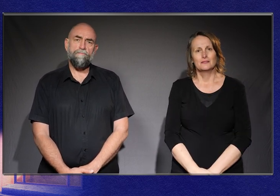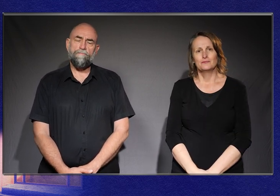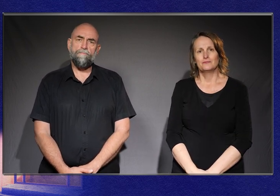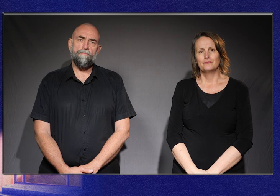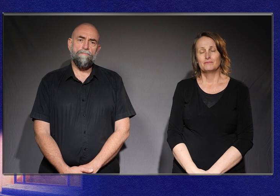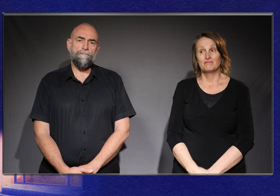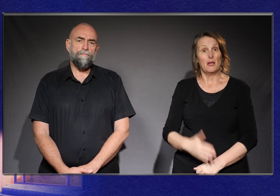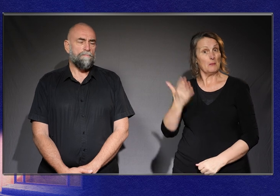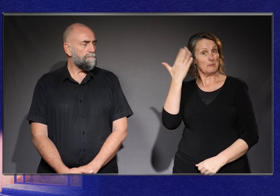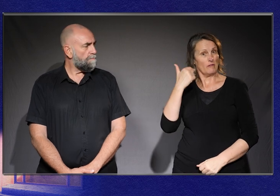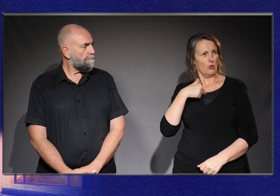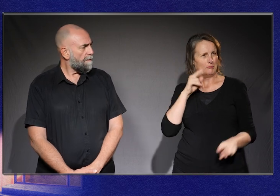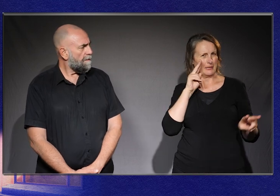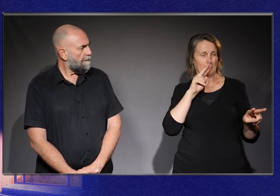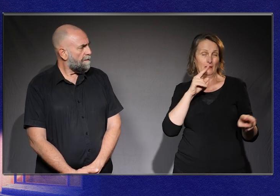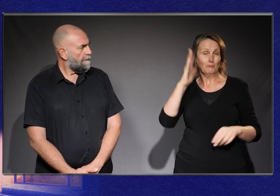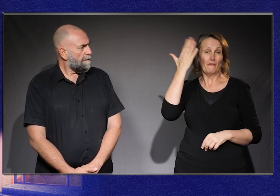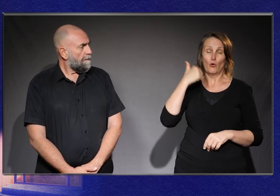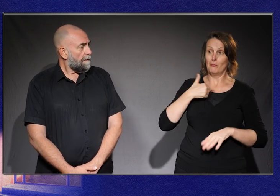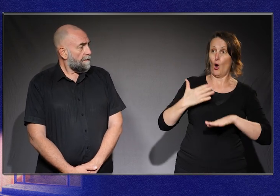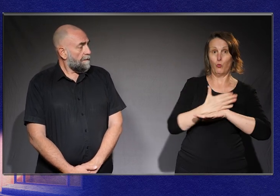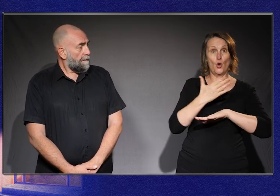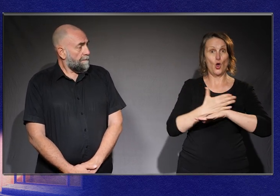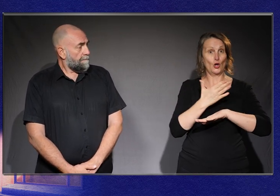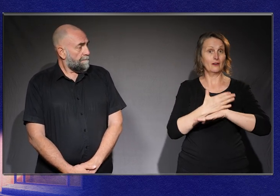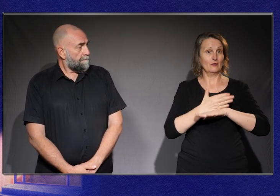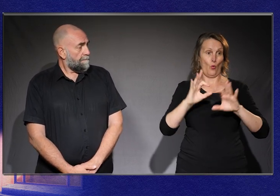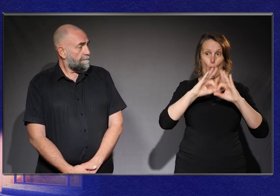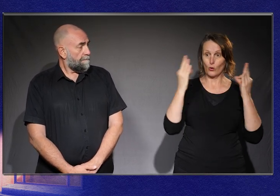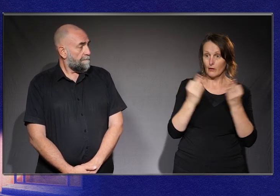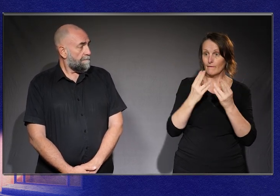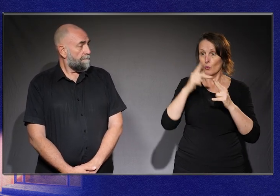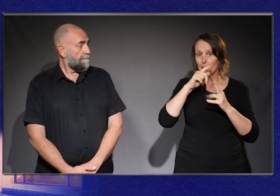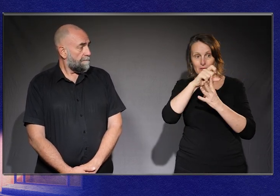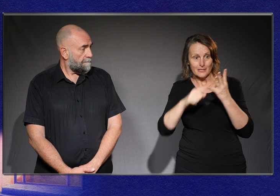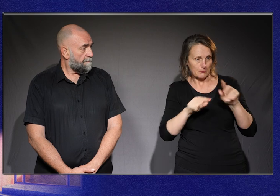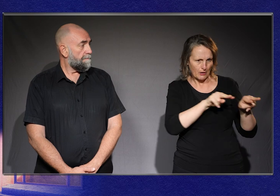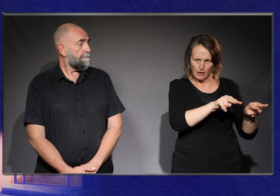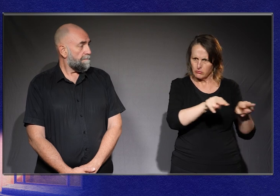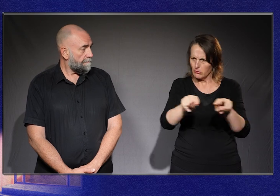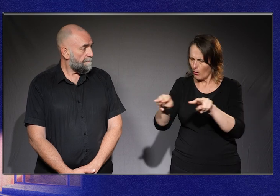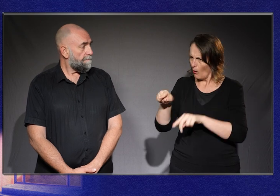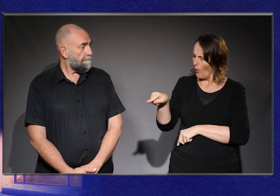I used to look around me in my institutional settings, and in myself advocacy groups, and I'd see, really powerful people.